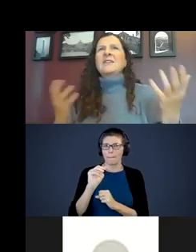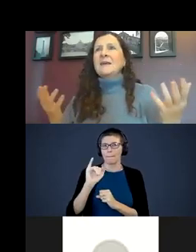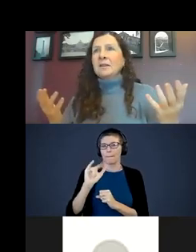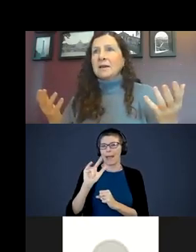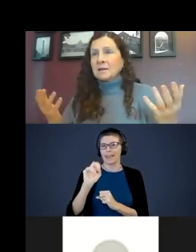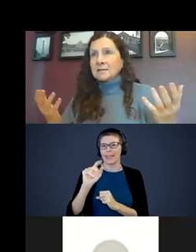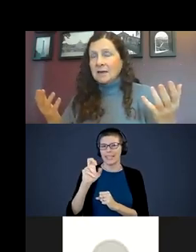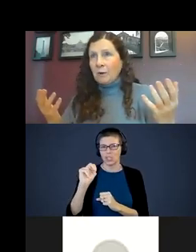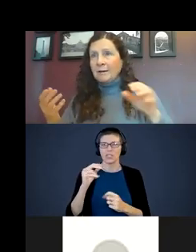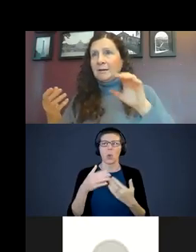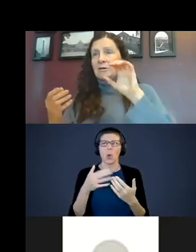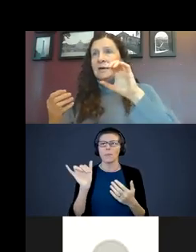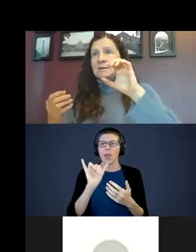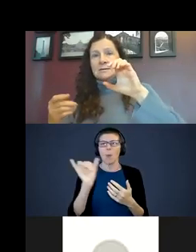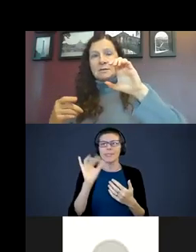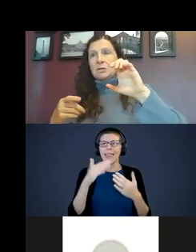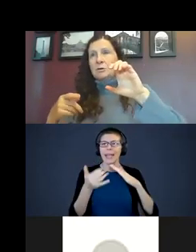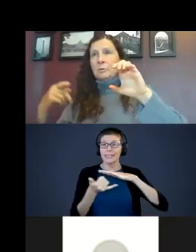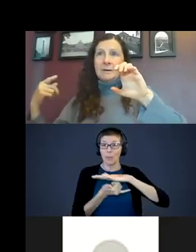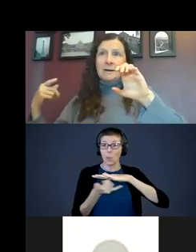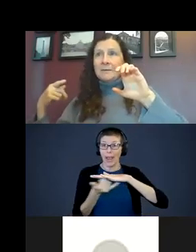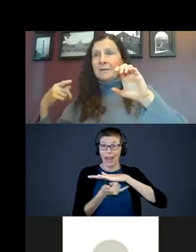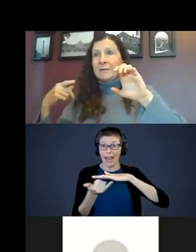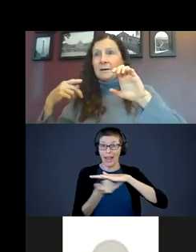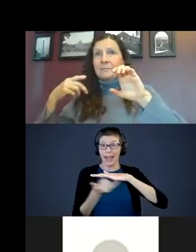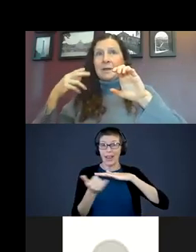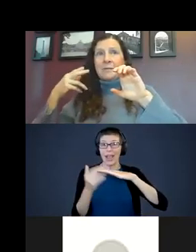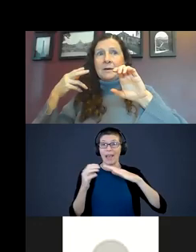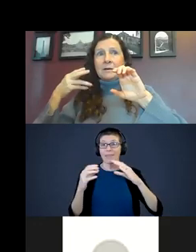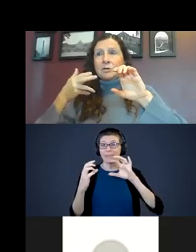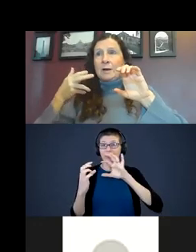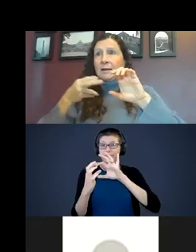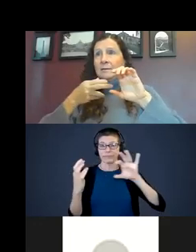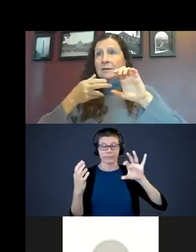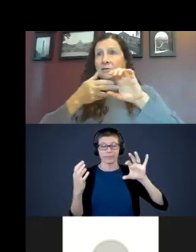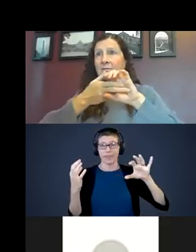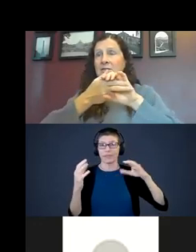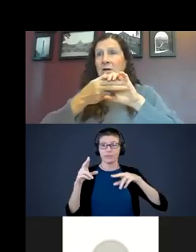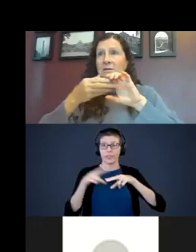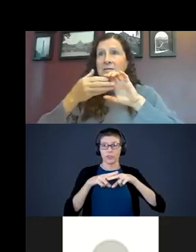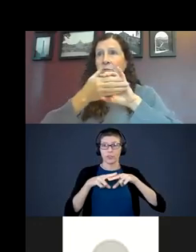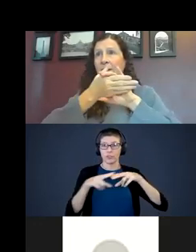Think about it like a subway. You have the tube, and the train that travels along the subway.